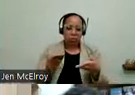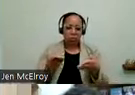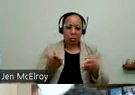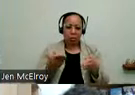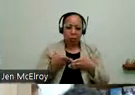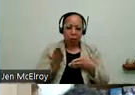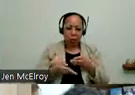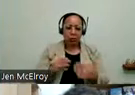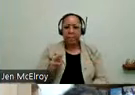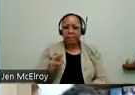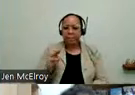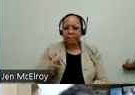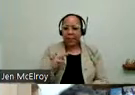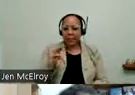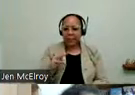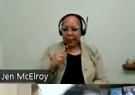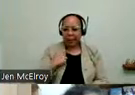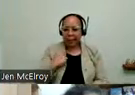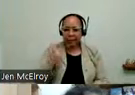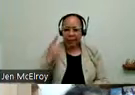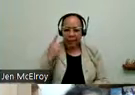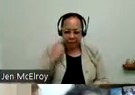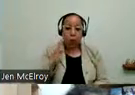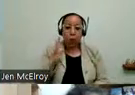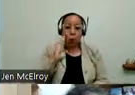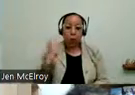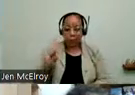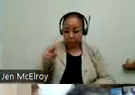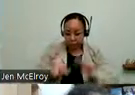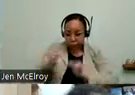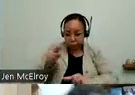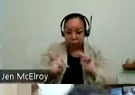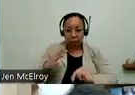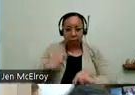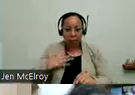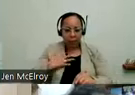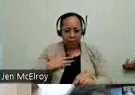So we will be evaluating the applications. And there were some